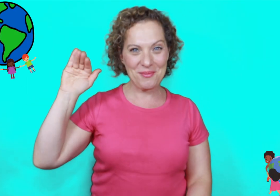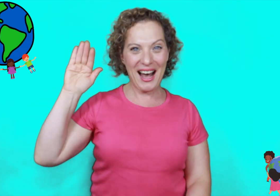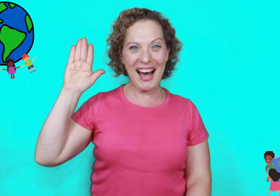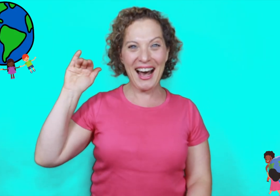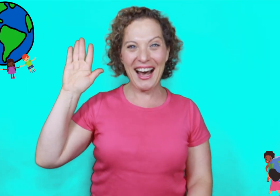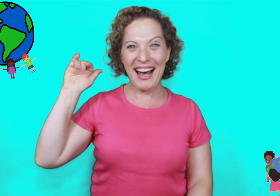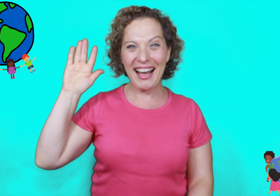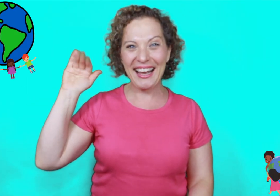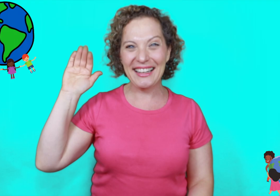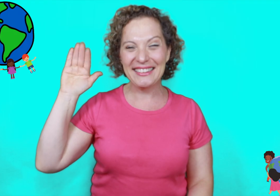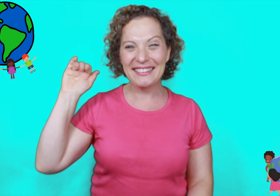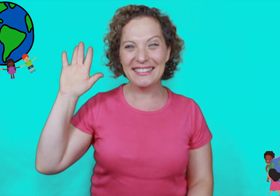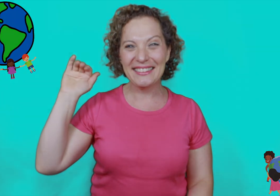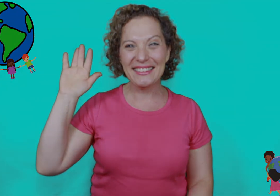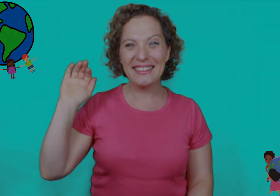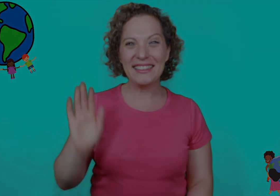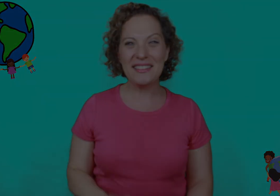bye